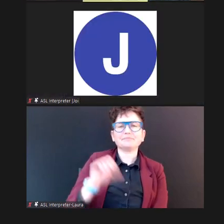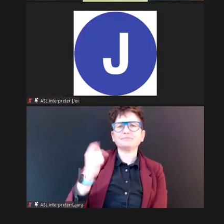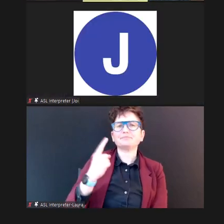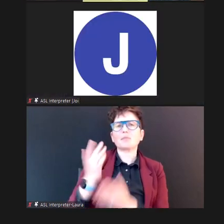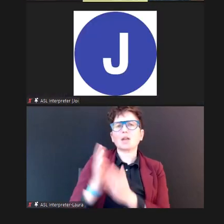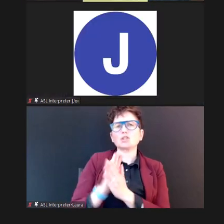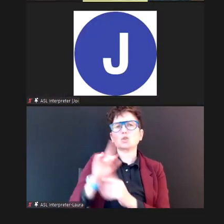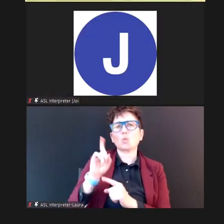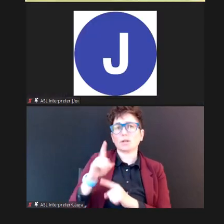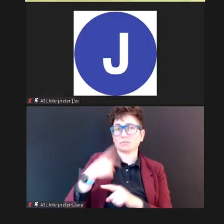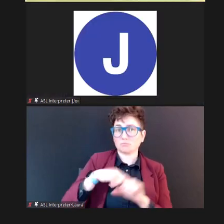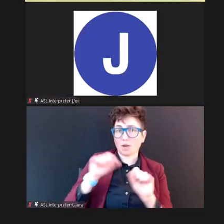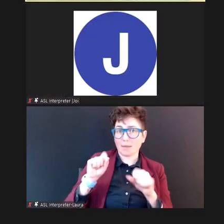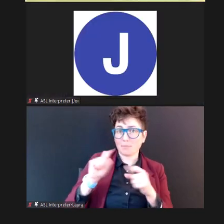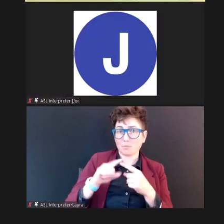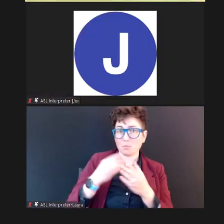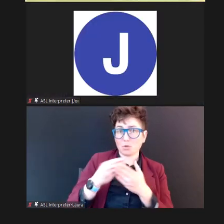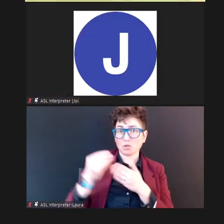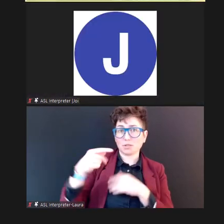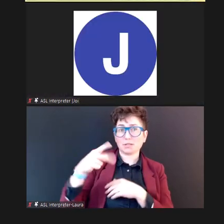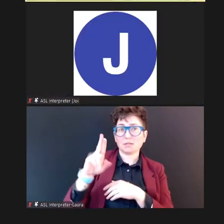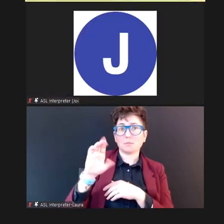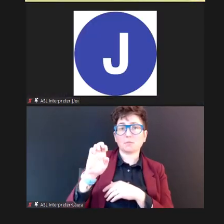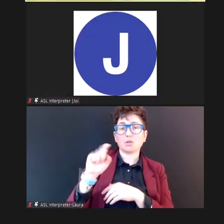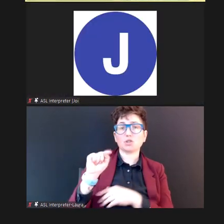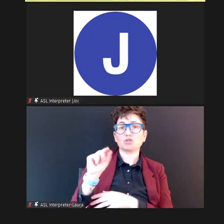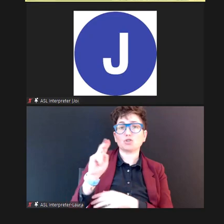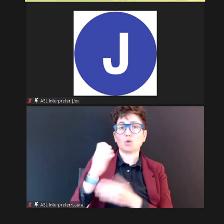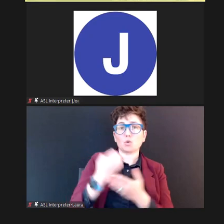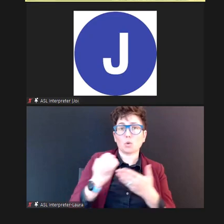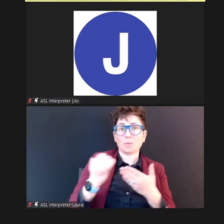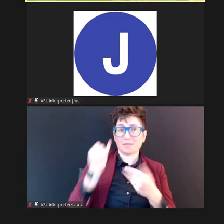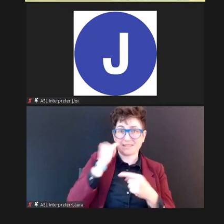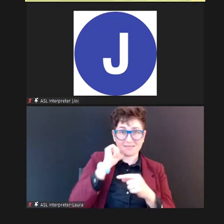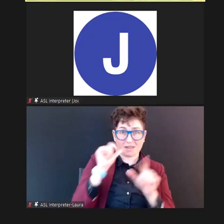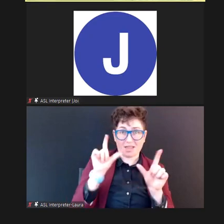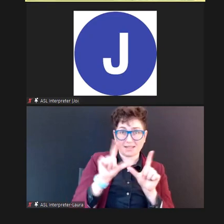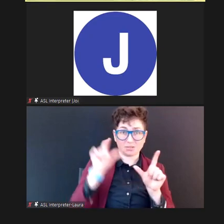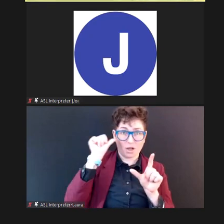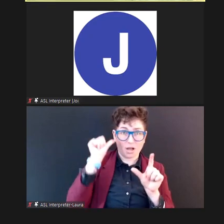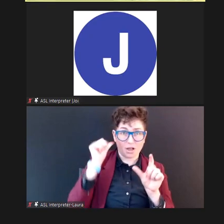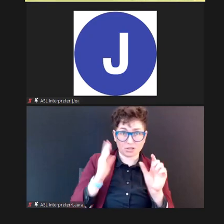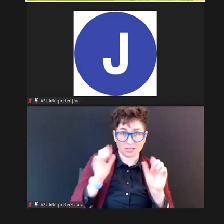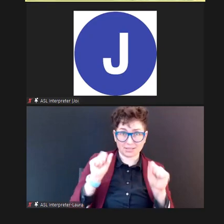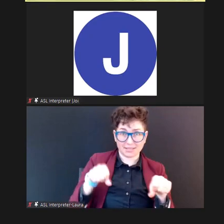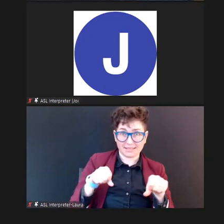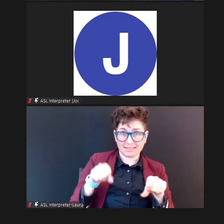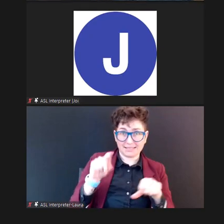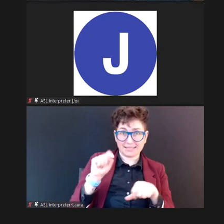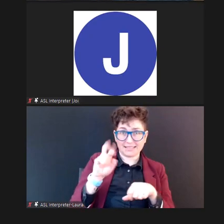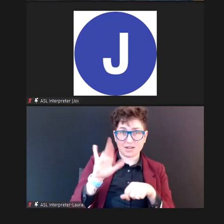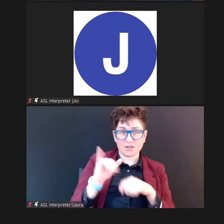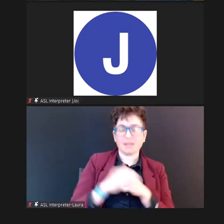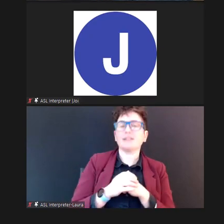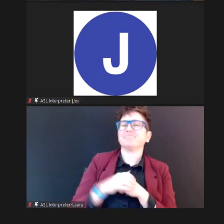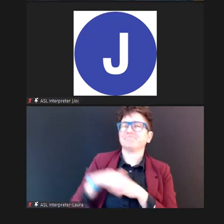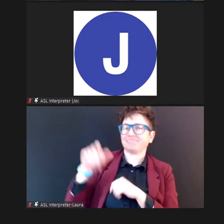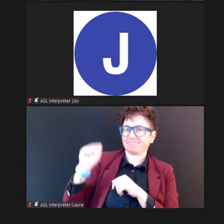PureTone equipment if we're not a licensed audiologist? Terry? Dr. Terry Foust, AuD, CCC-A/SLP: Yeah, absolutely, you should be able to